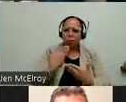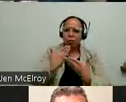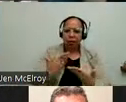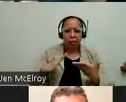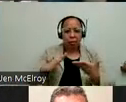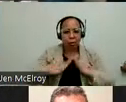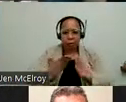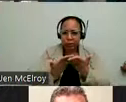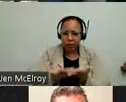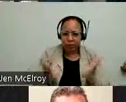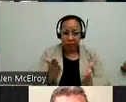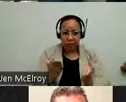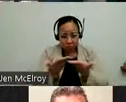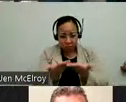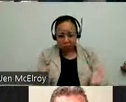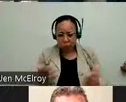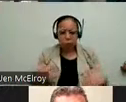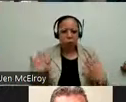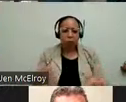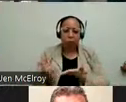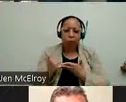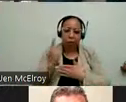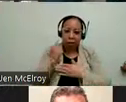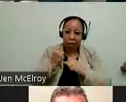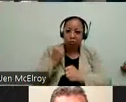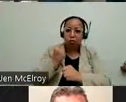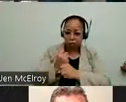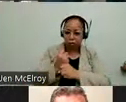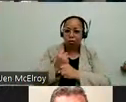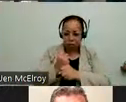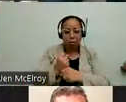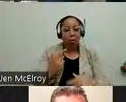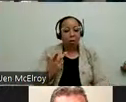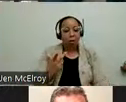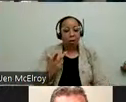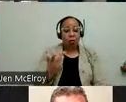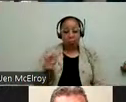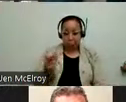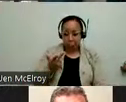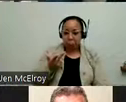the community. Many people have been helpful. Last year we found out that